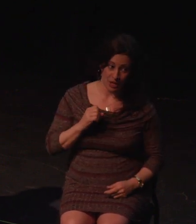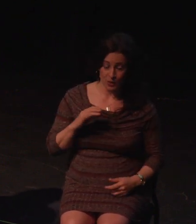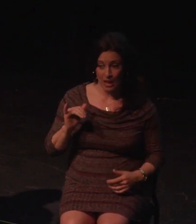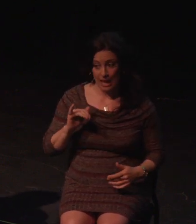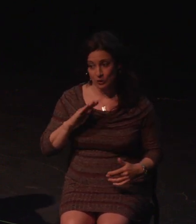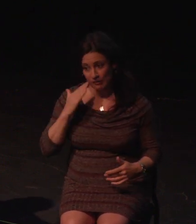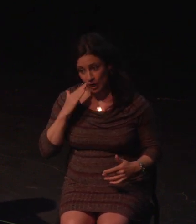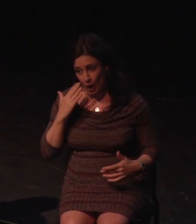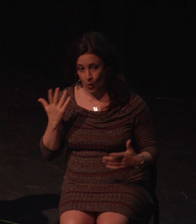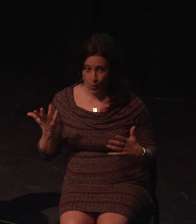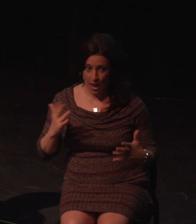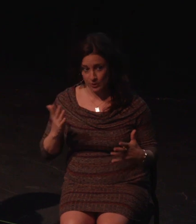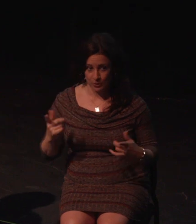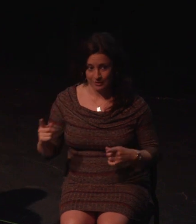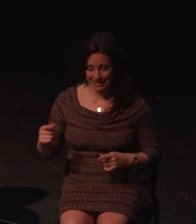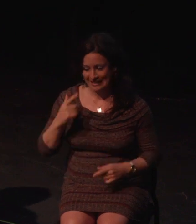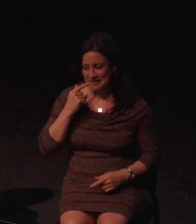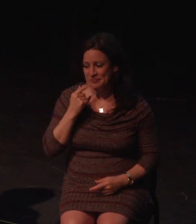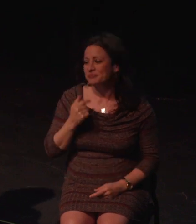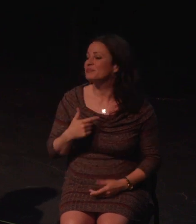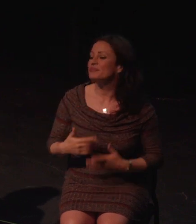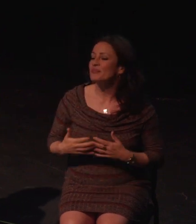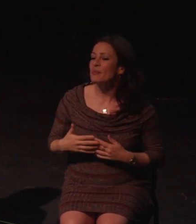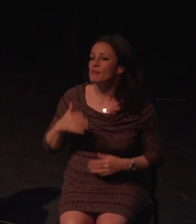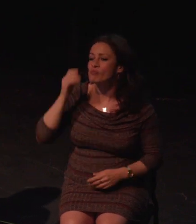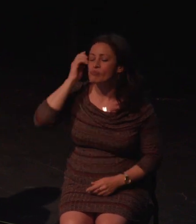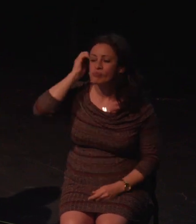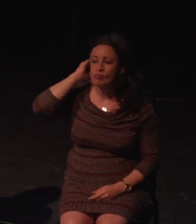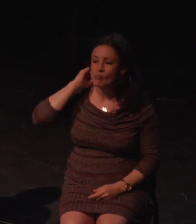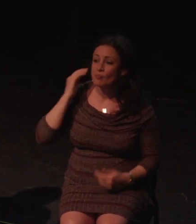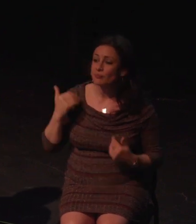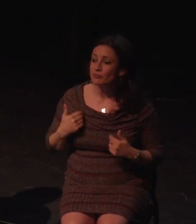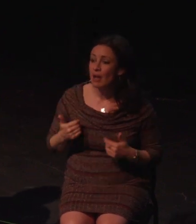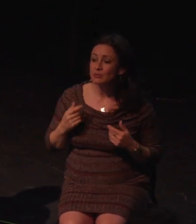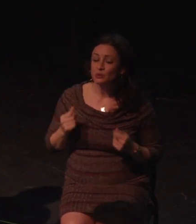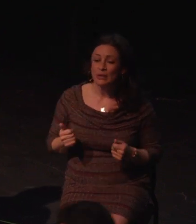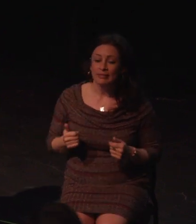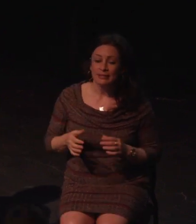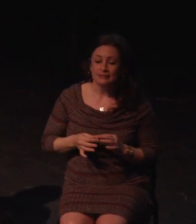things I would love to talk about, so please do get at me. It might seem overwhelming.